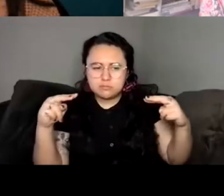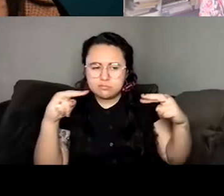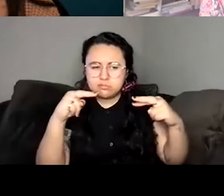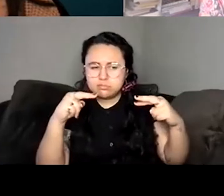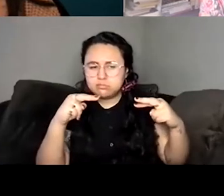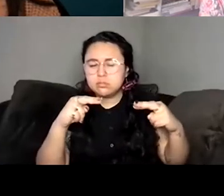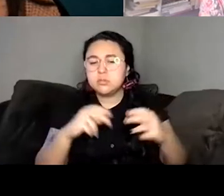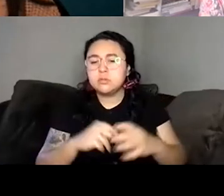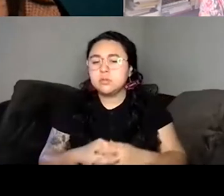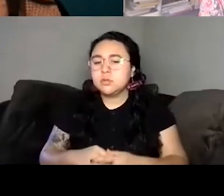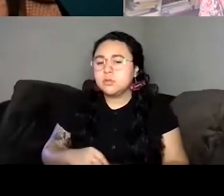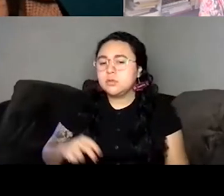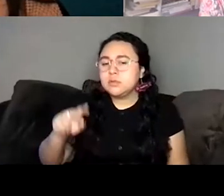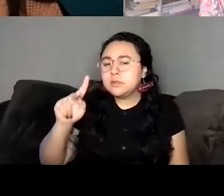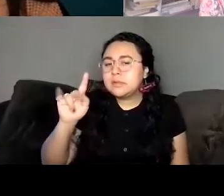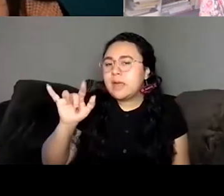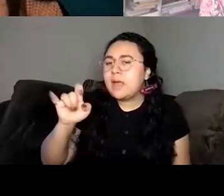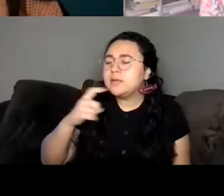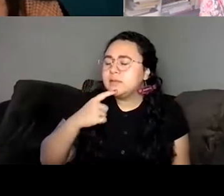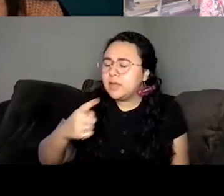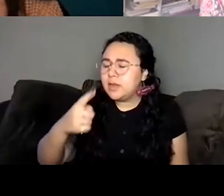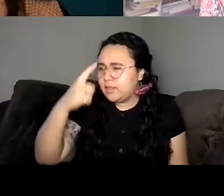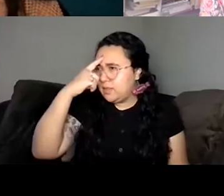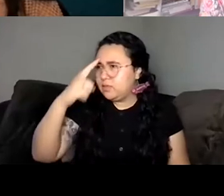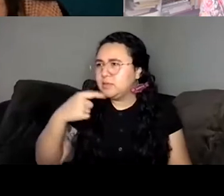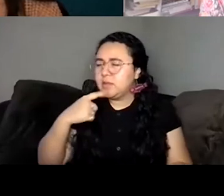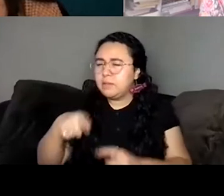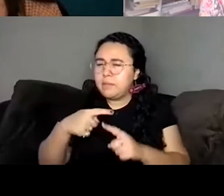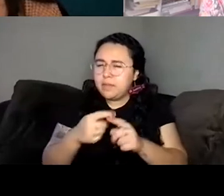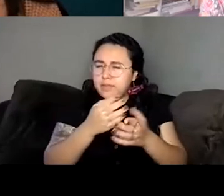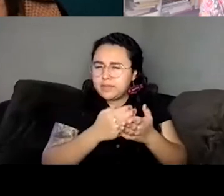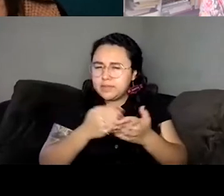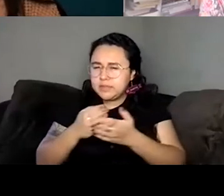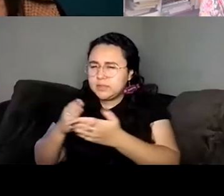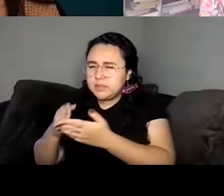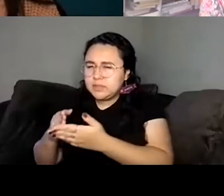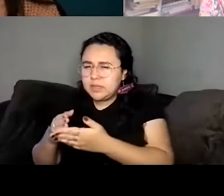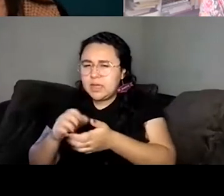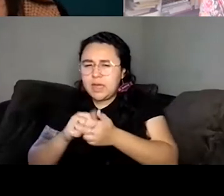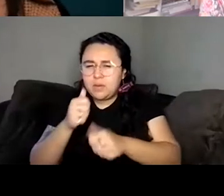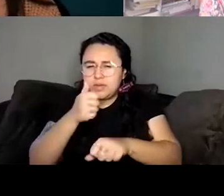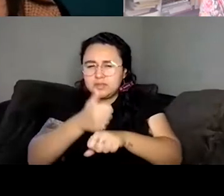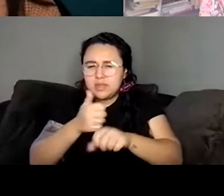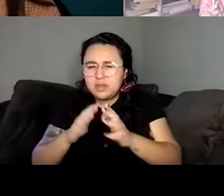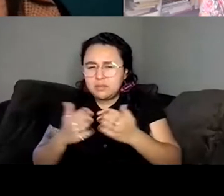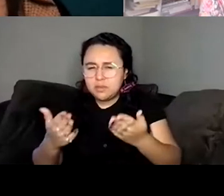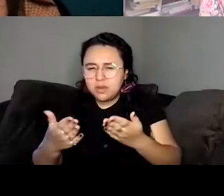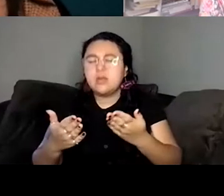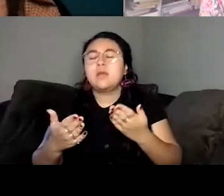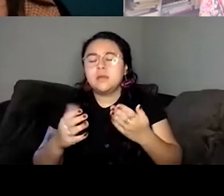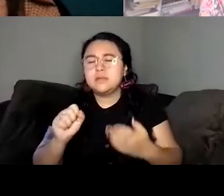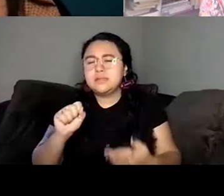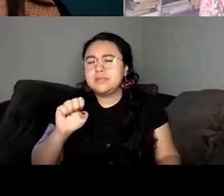question was about the sequence. So, um, yeah, so I mean, I spent a lot of time rearranging